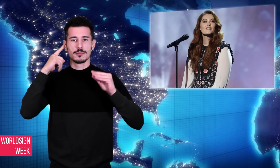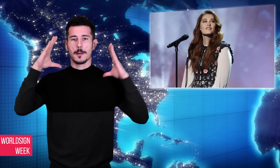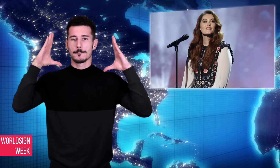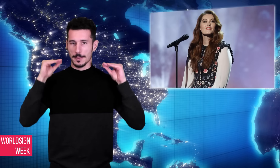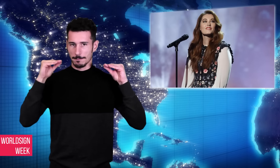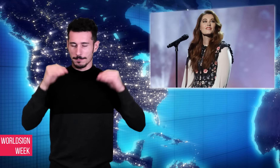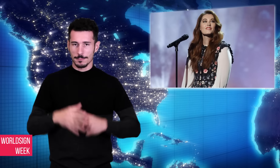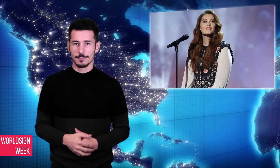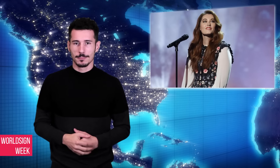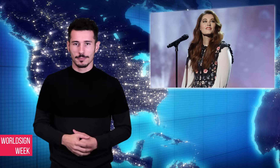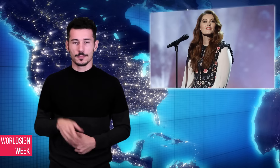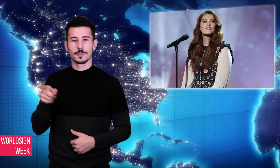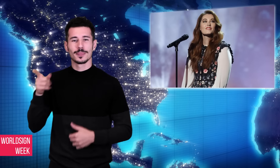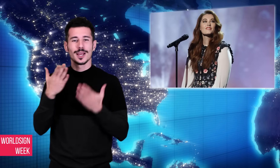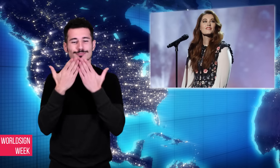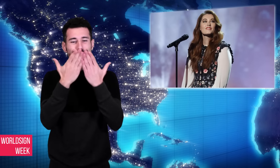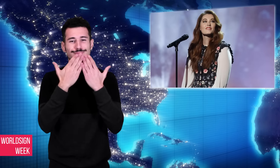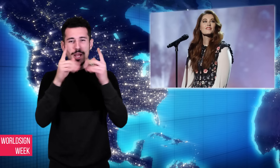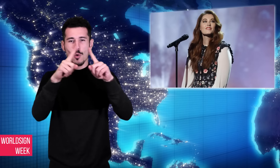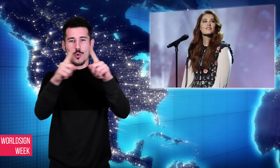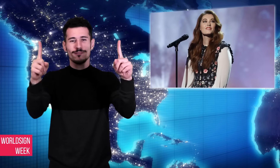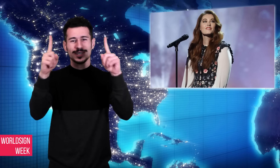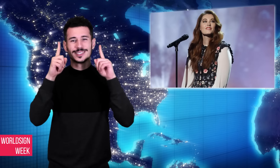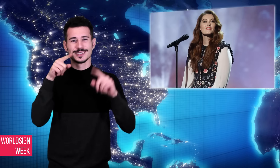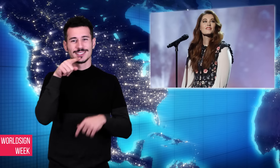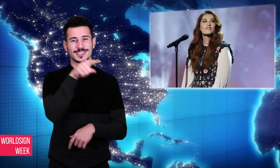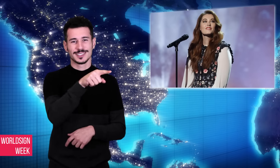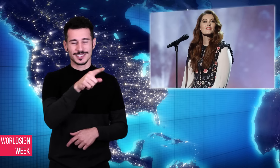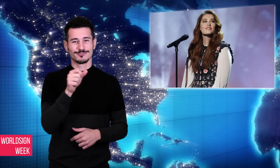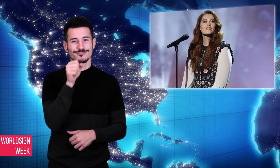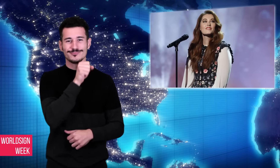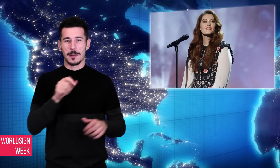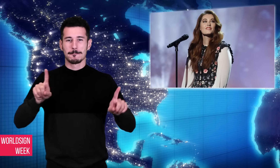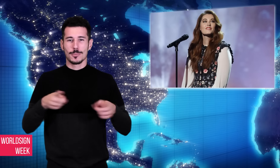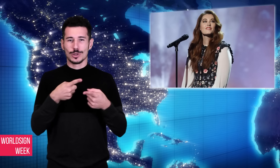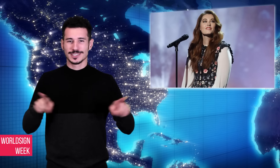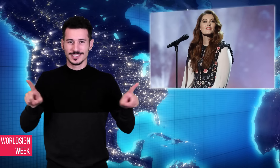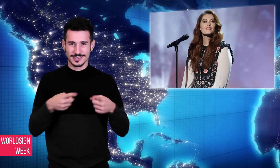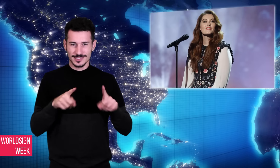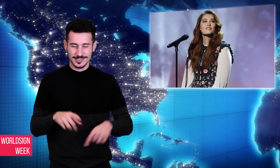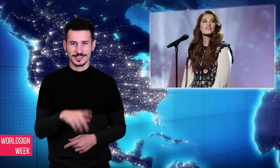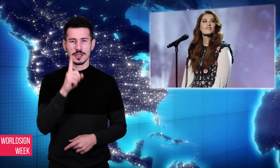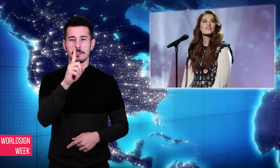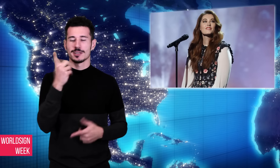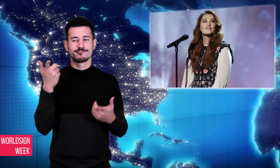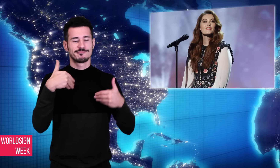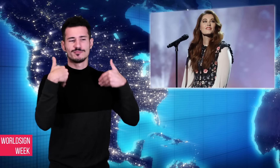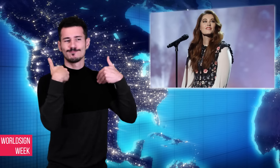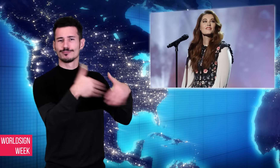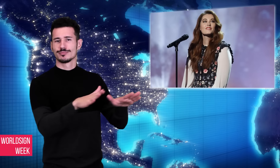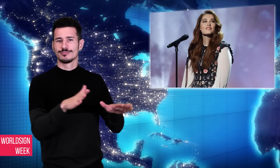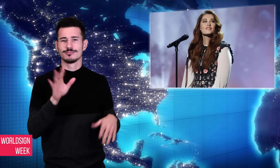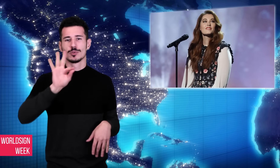university, but left because hearing was required to complete the